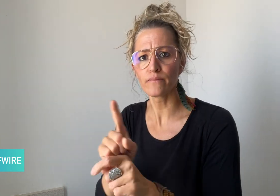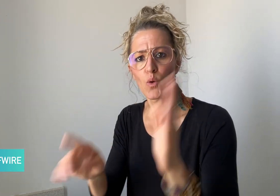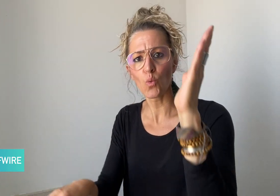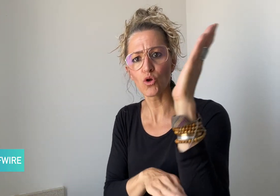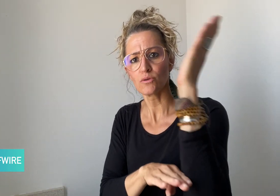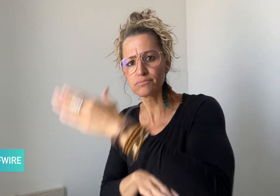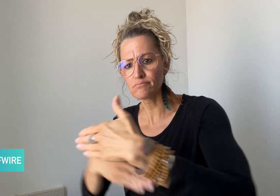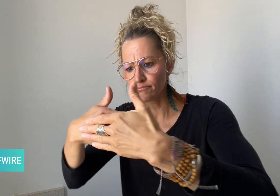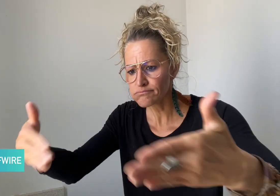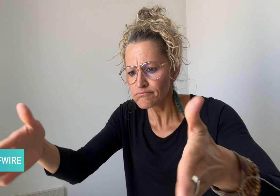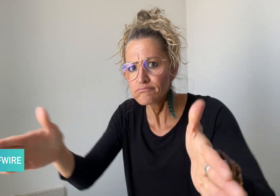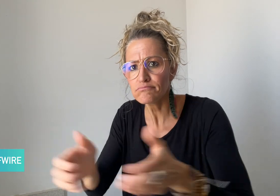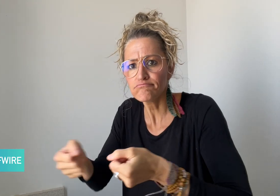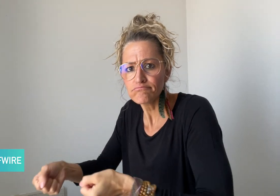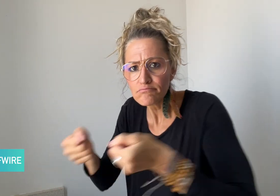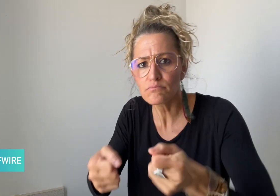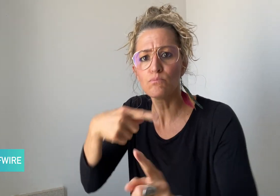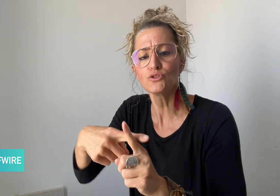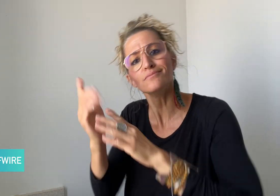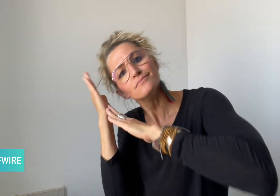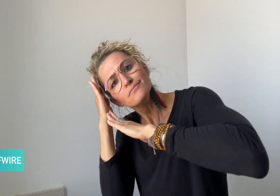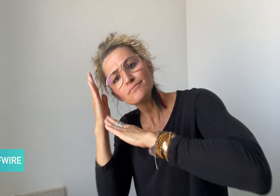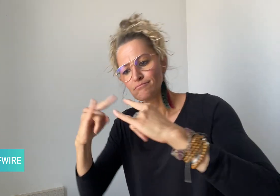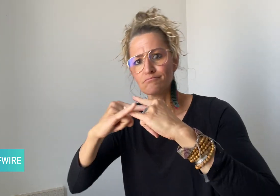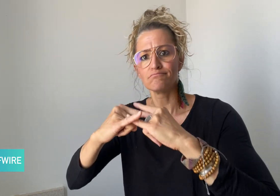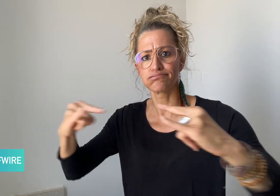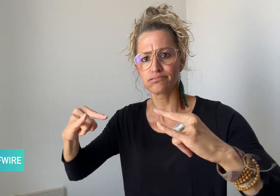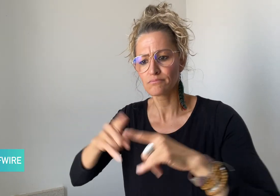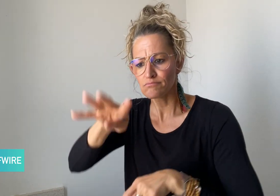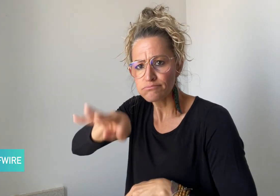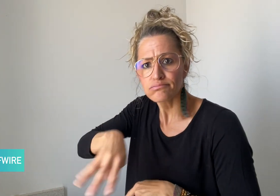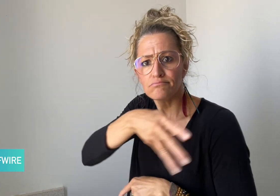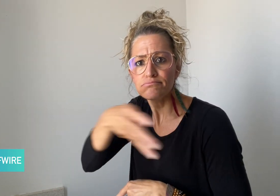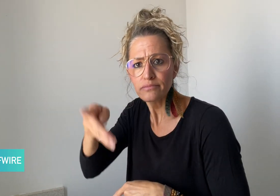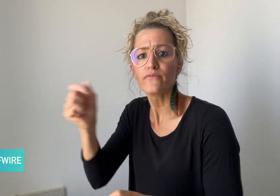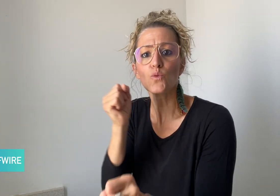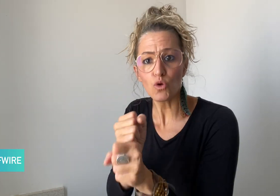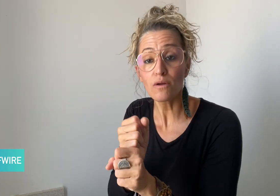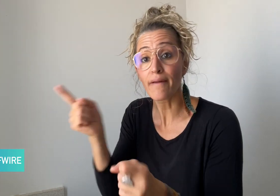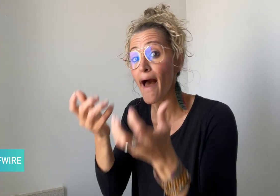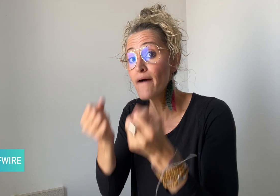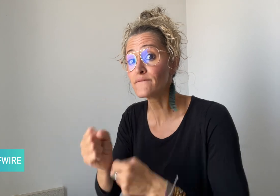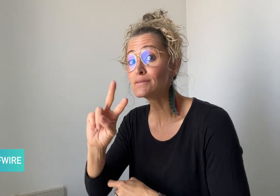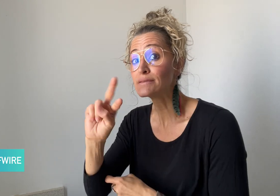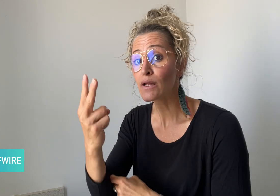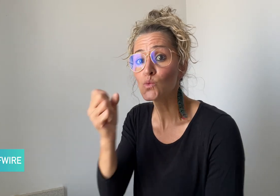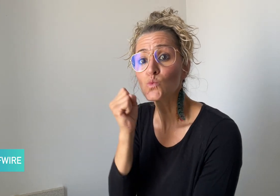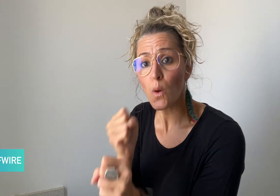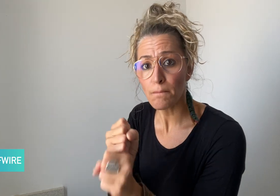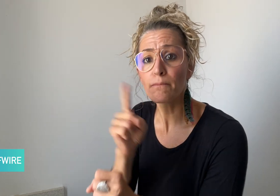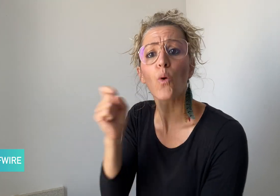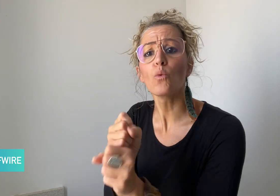crates and pallets. In his spare time, and as his second